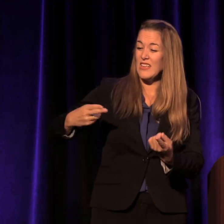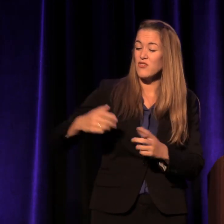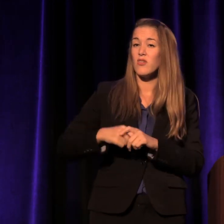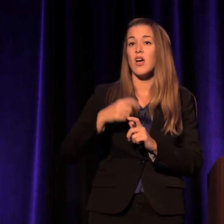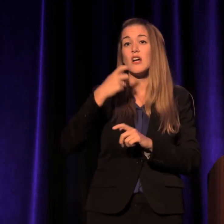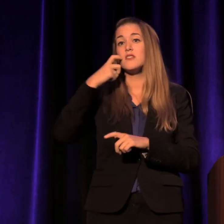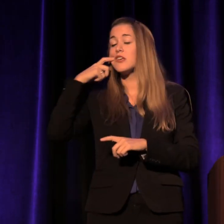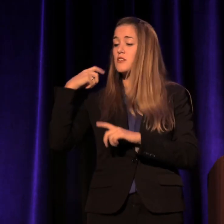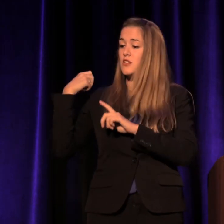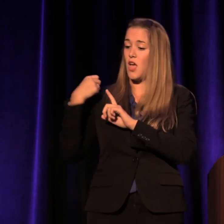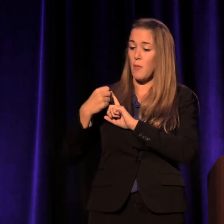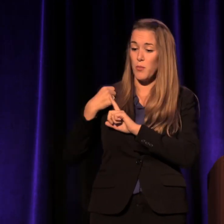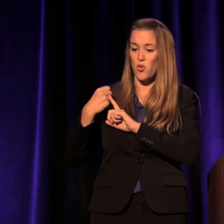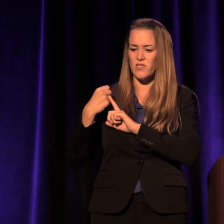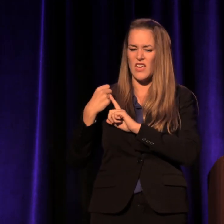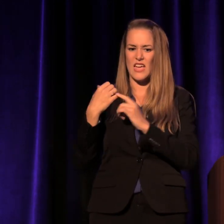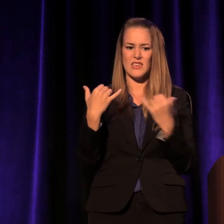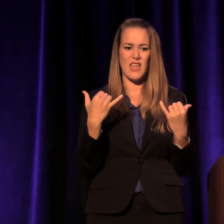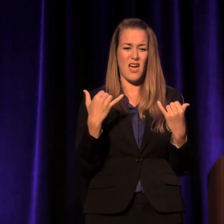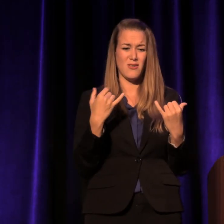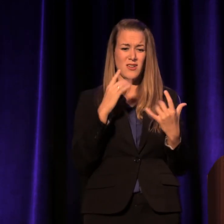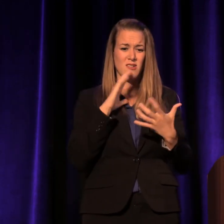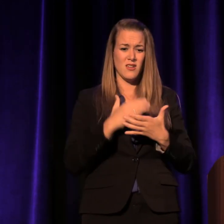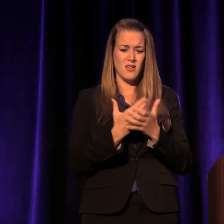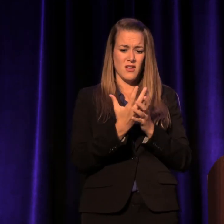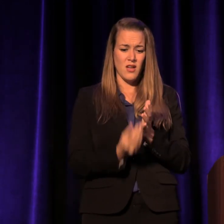honestly, I just didn't know how to live with that story.